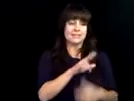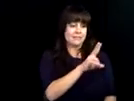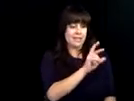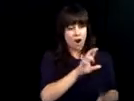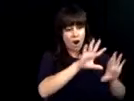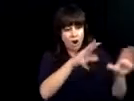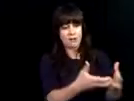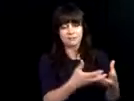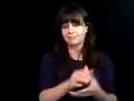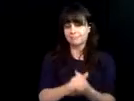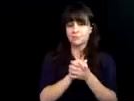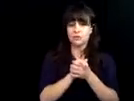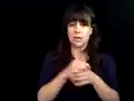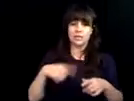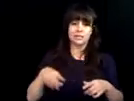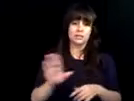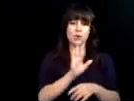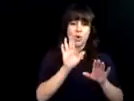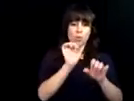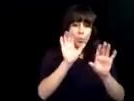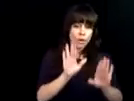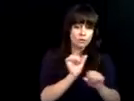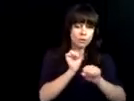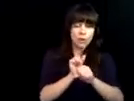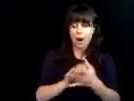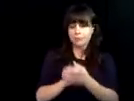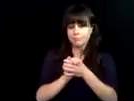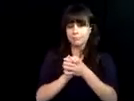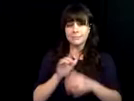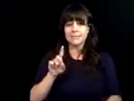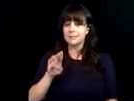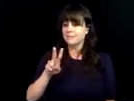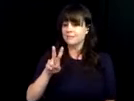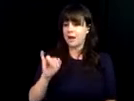I for supporting people who want employment through our VR program.